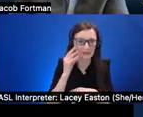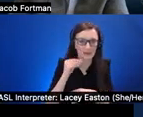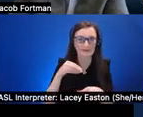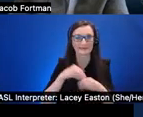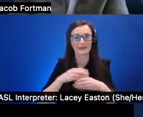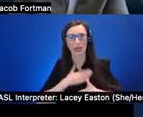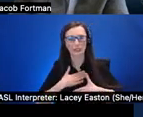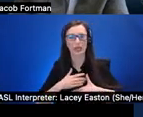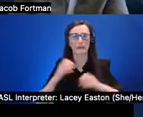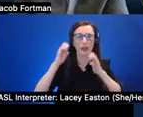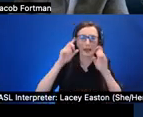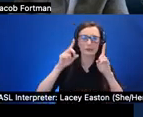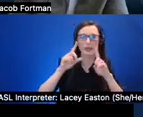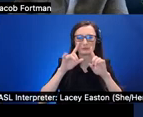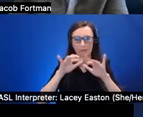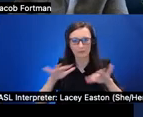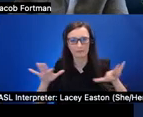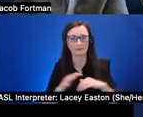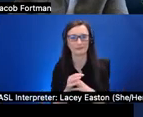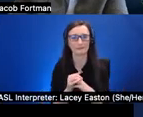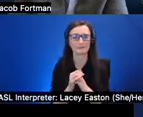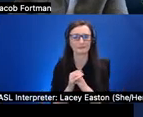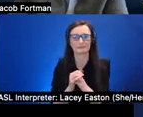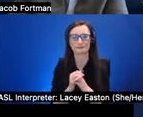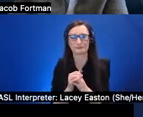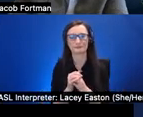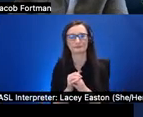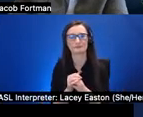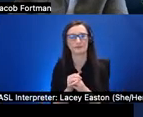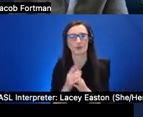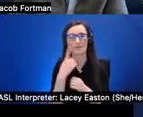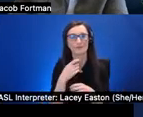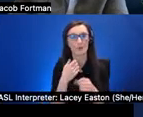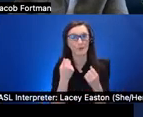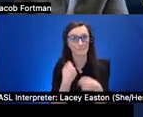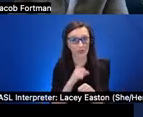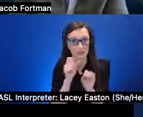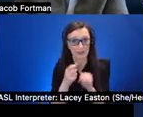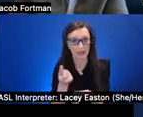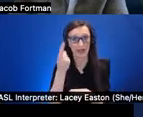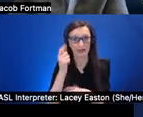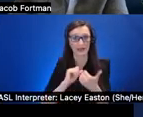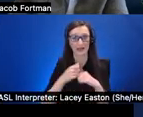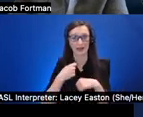so what we did is in order to understand how to make ar apps more accessible we first conducted a